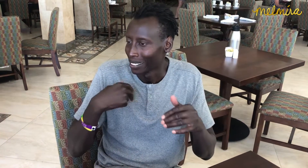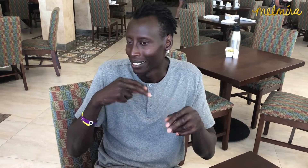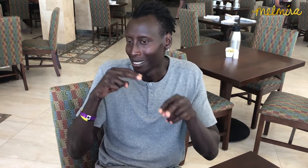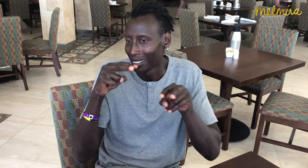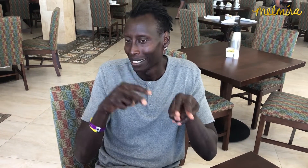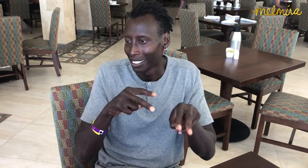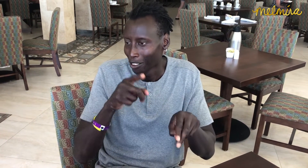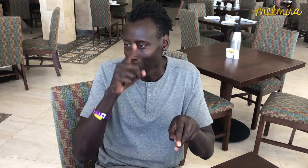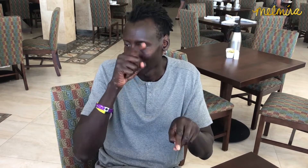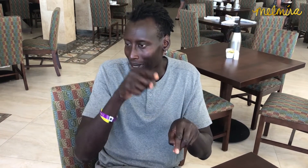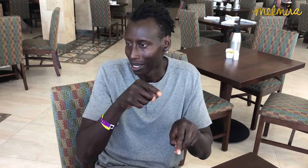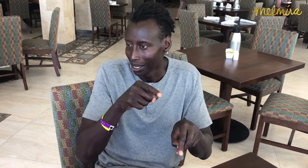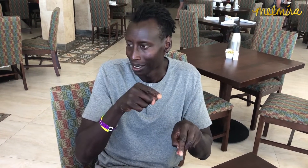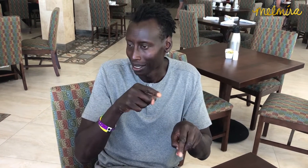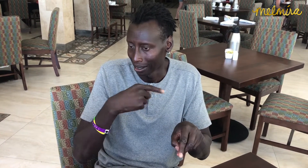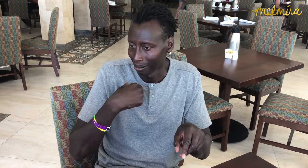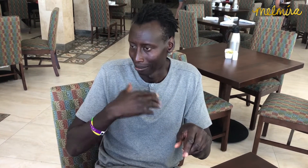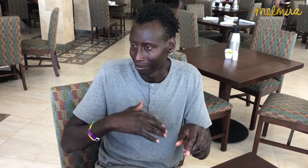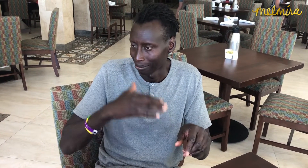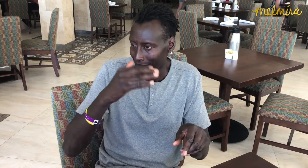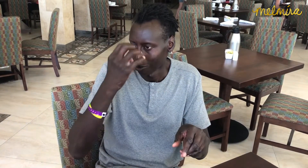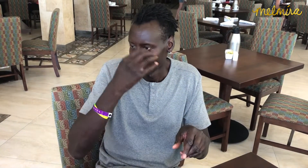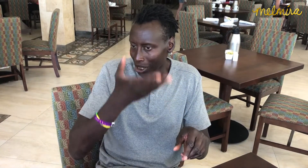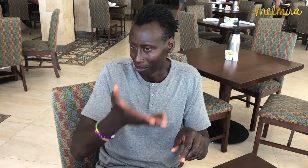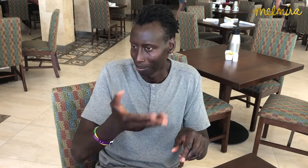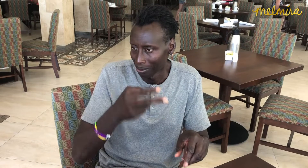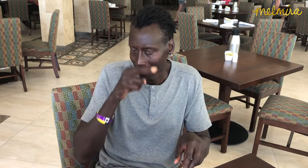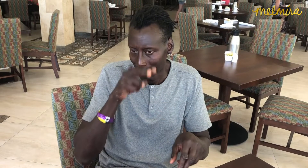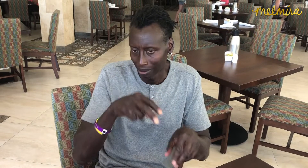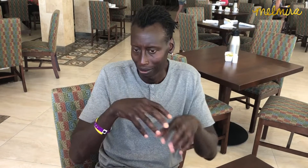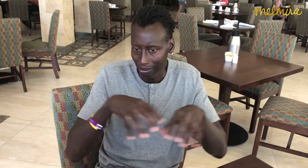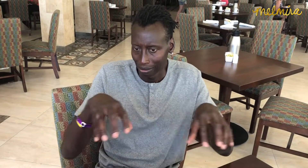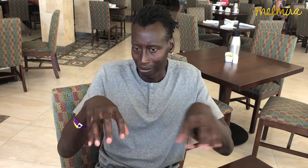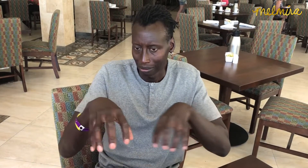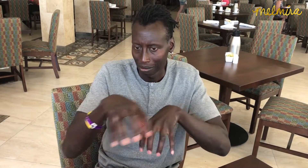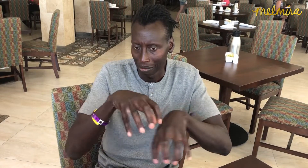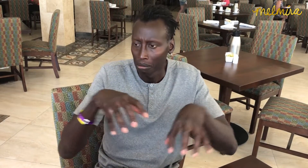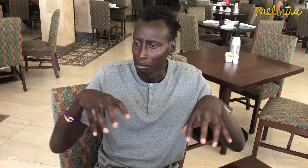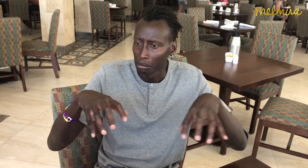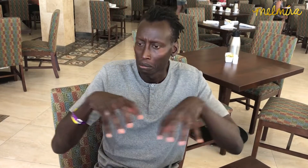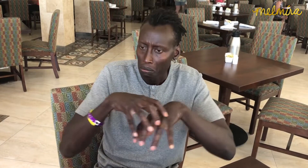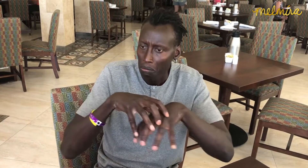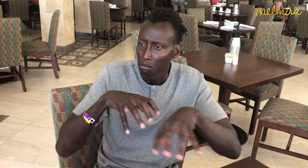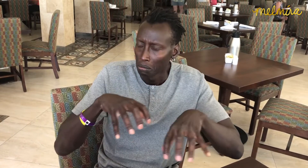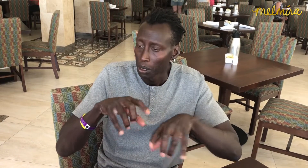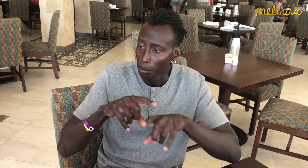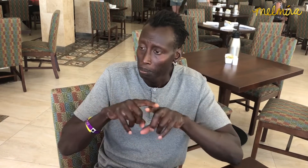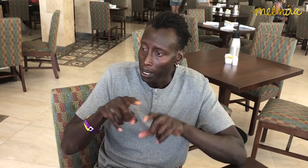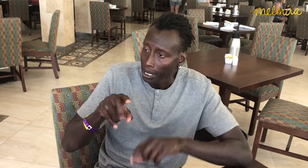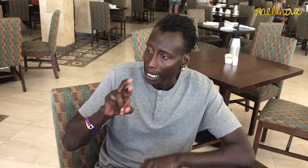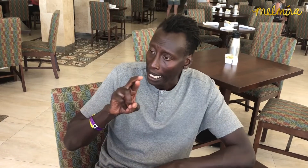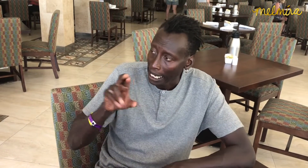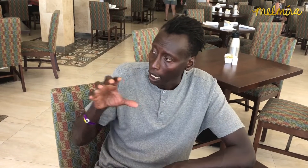When I grew up in Europe, Germans got along with each other.